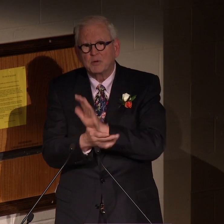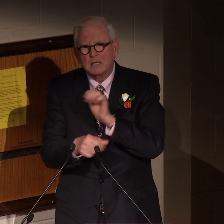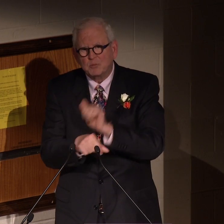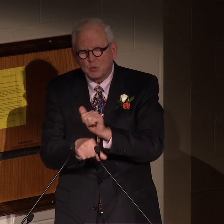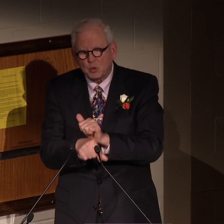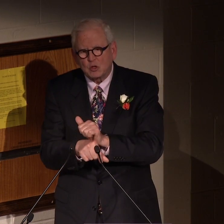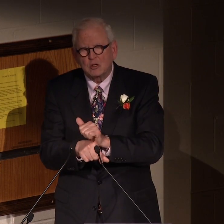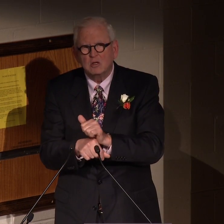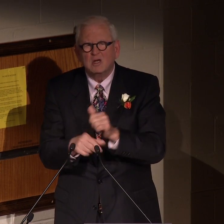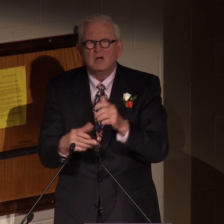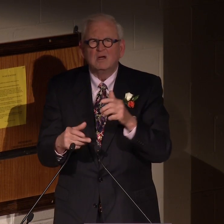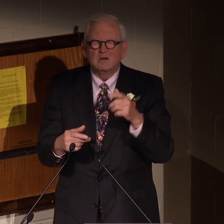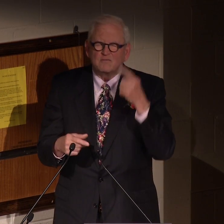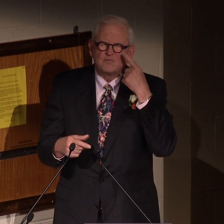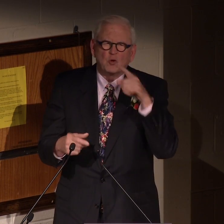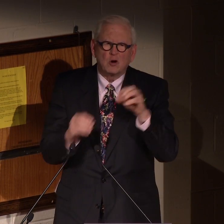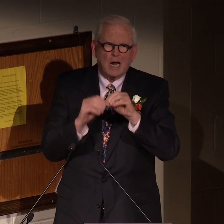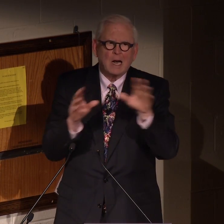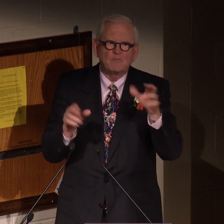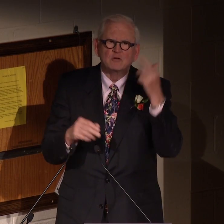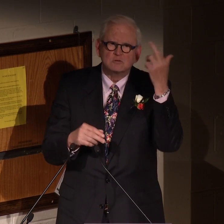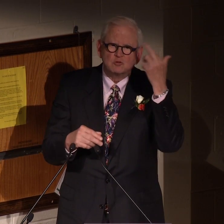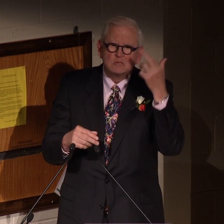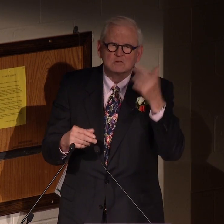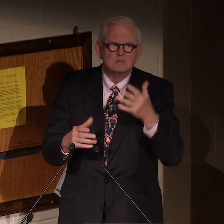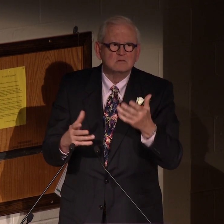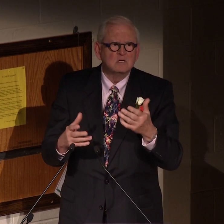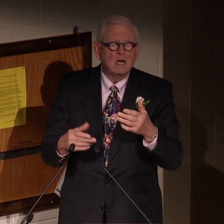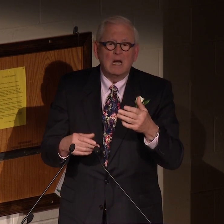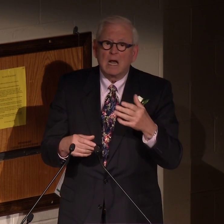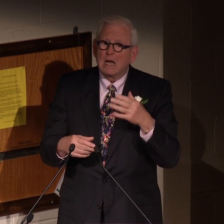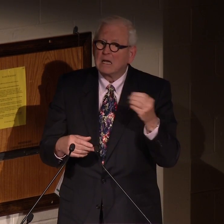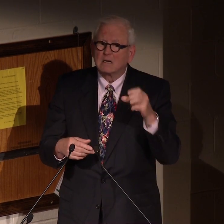we would have to sign the necessary paperwork, for obvious